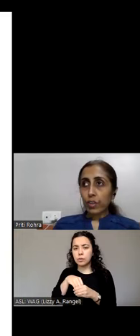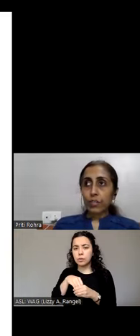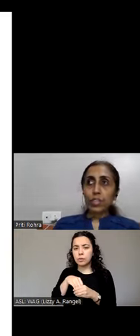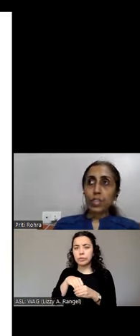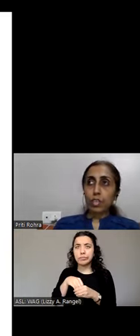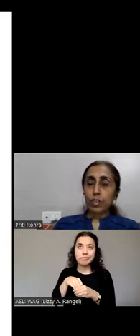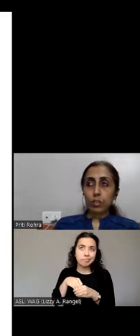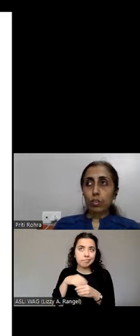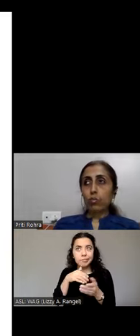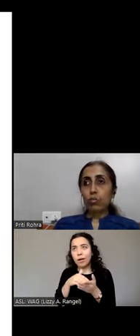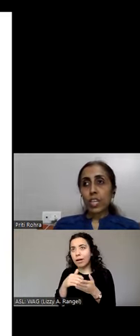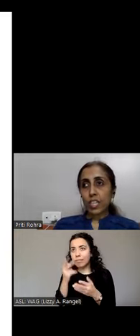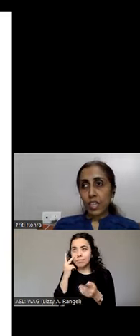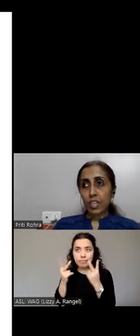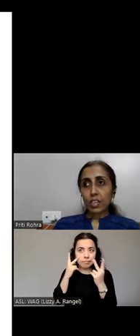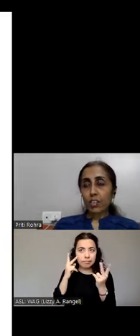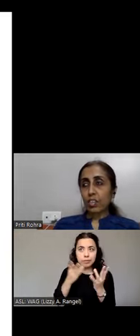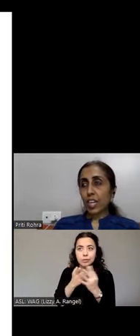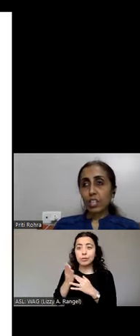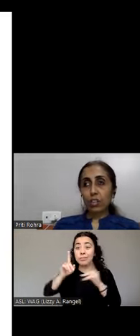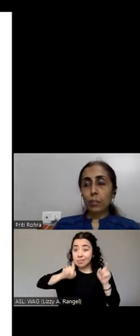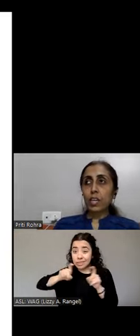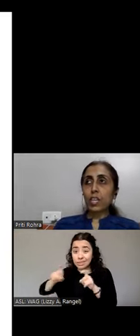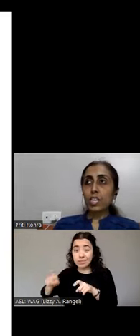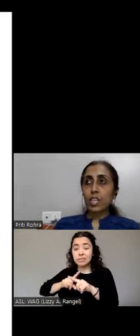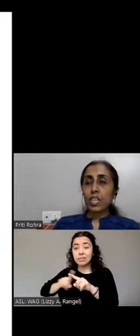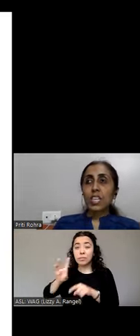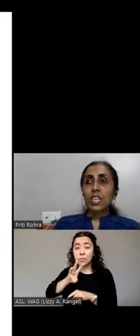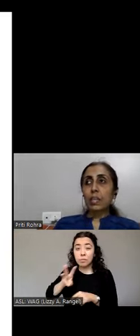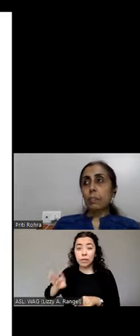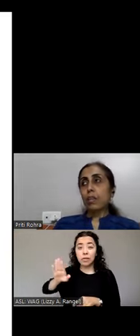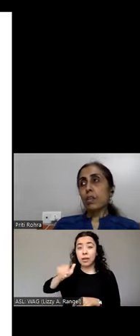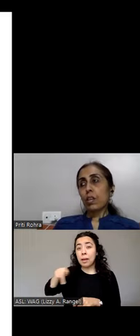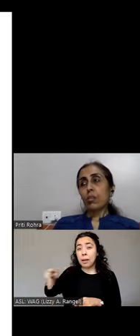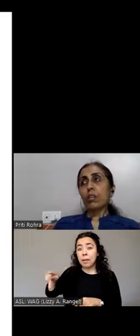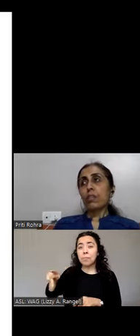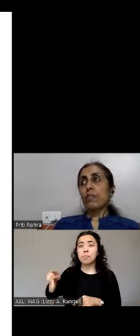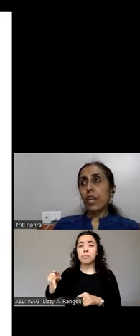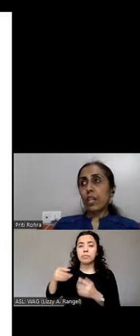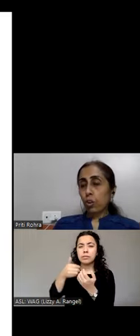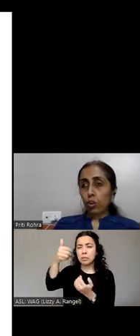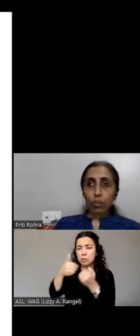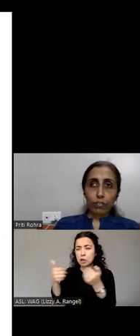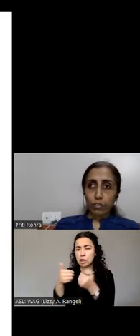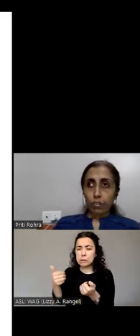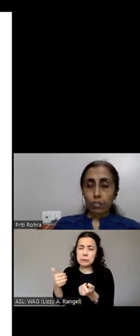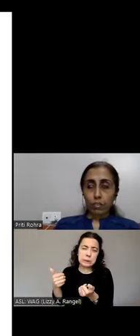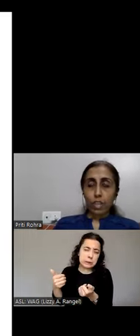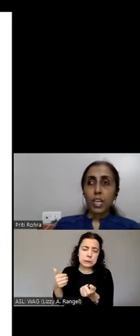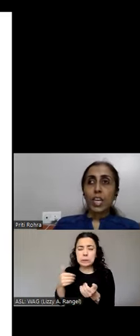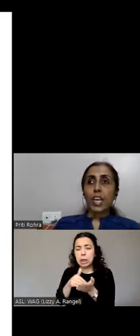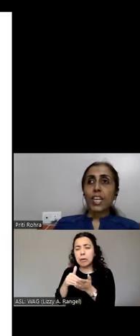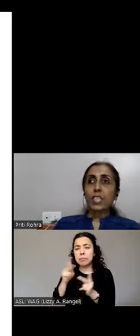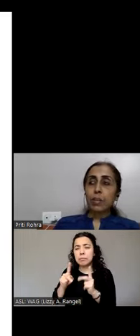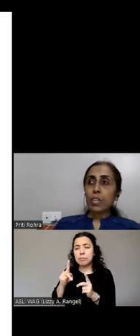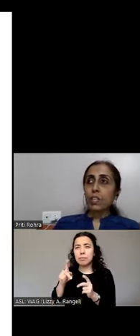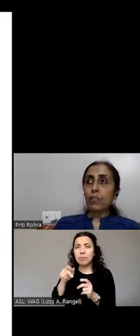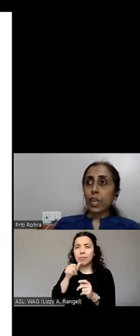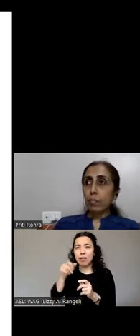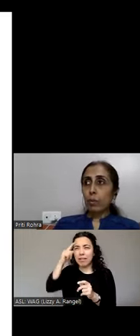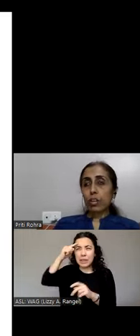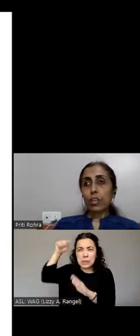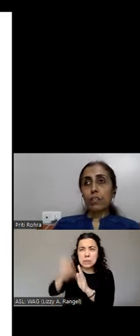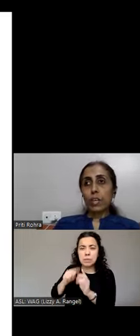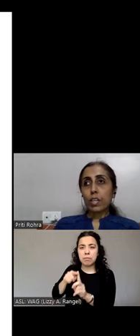we are seeing through testing separators are not well thought of. And it's very important when it